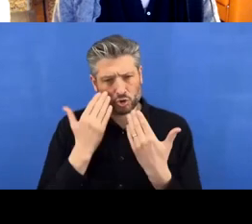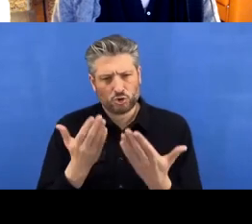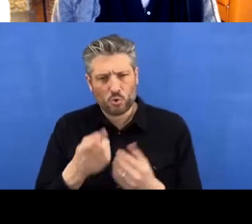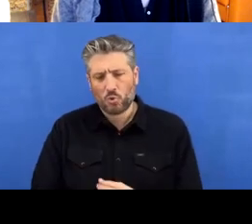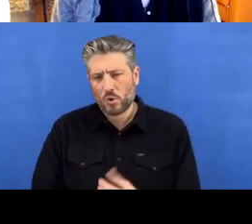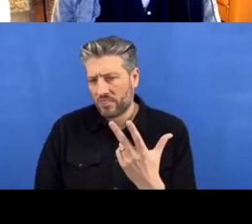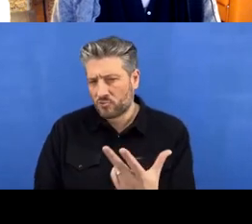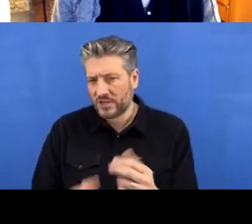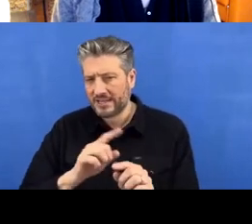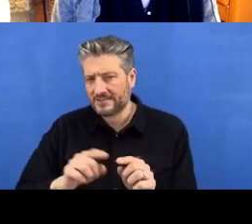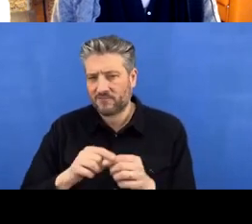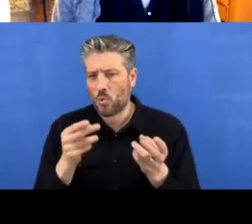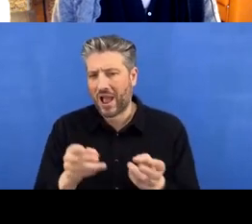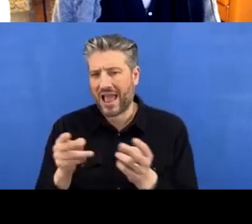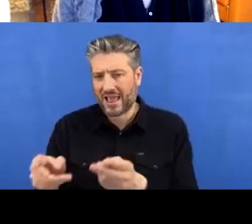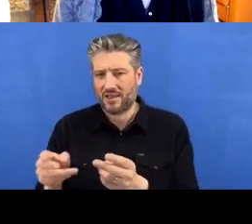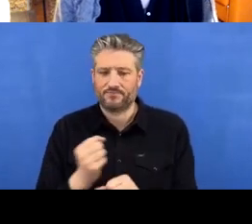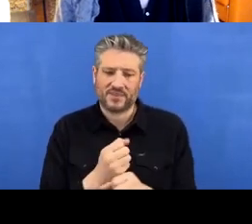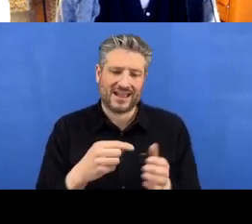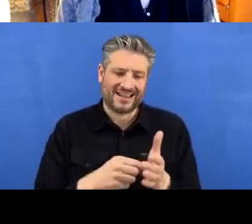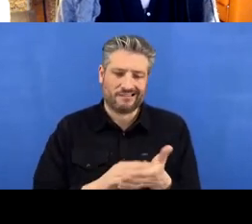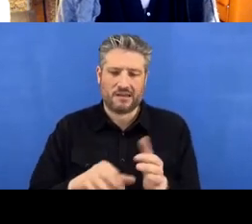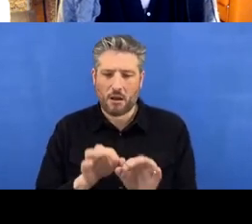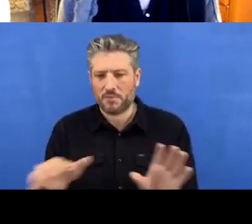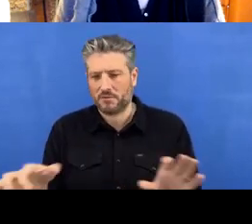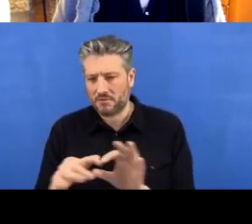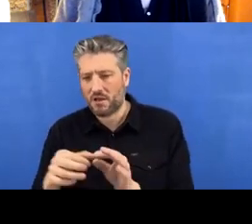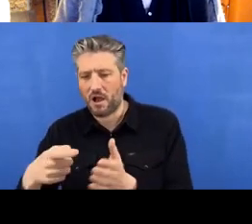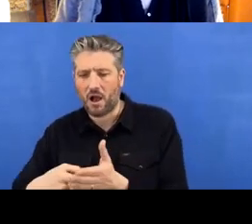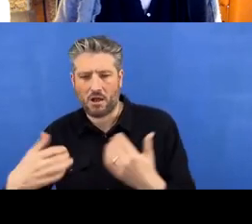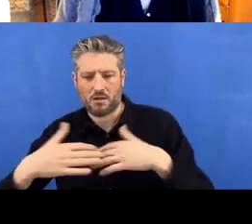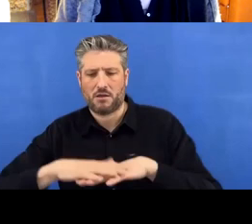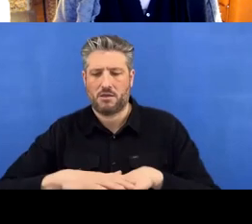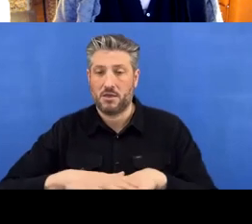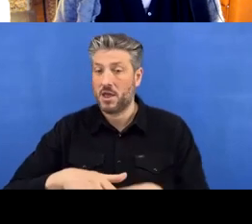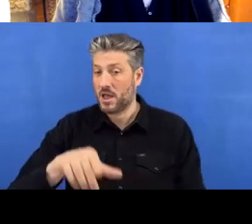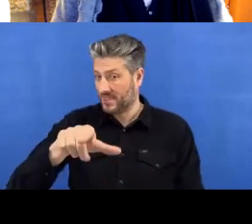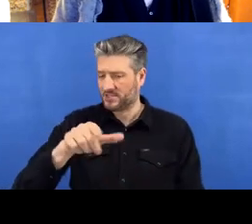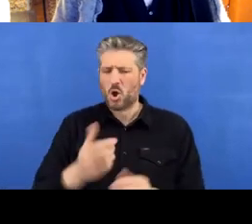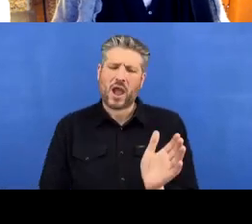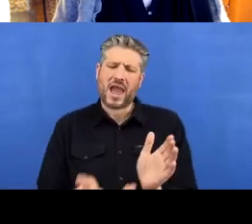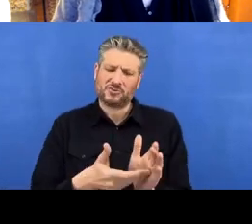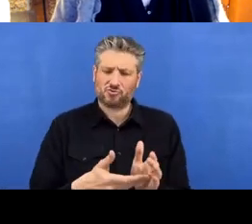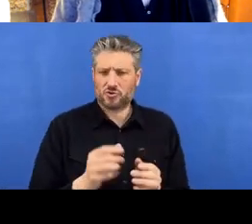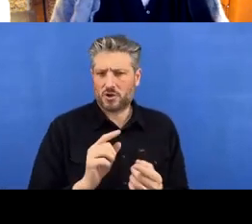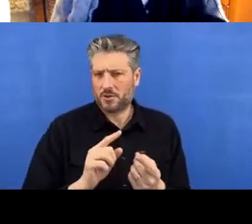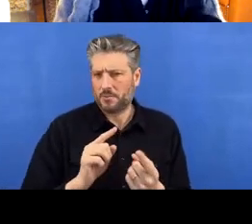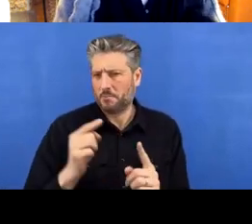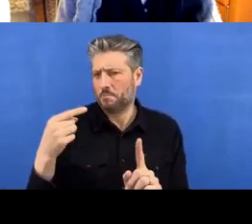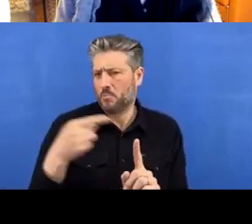Oh this is an interesting extra point, so you can have a RStudio project like nested inside a